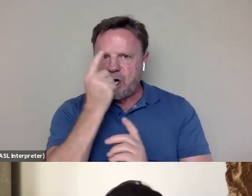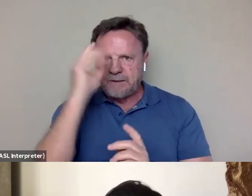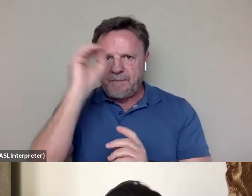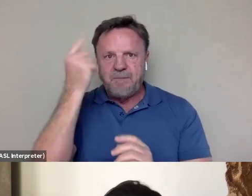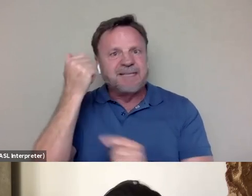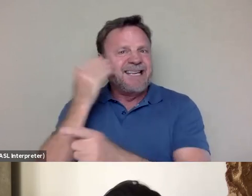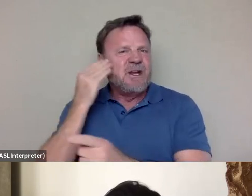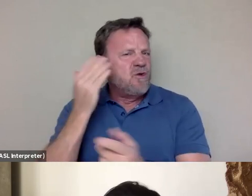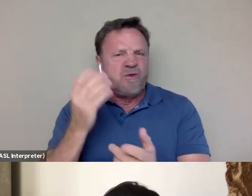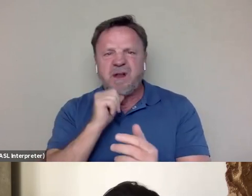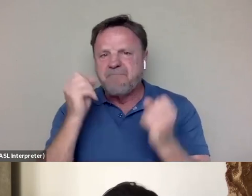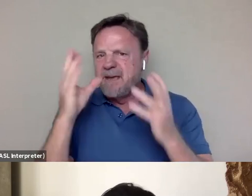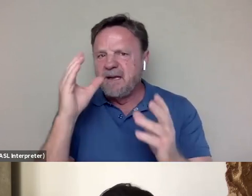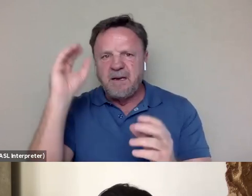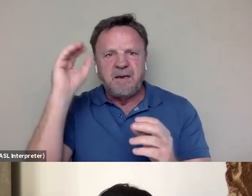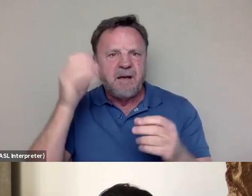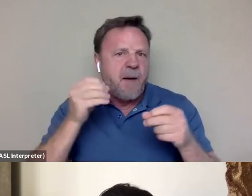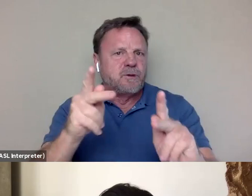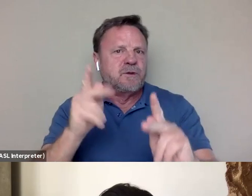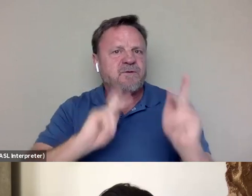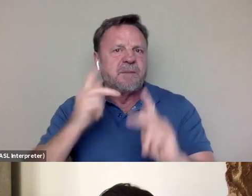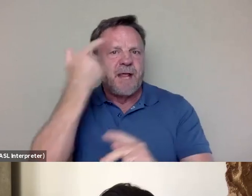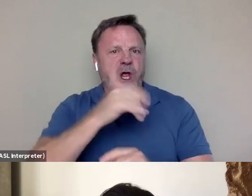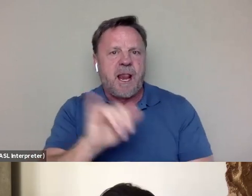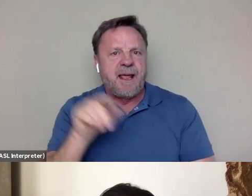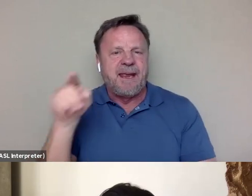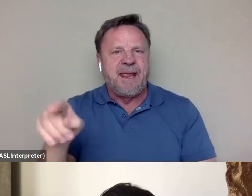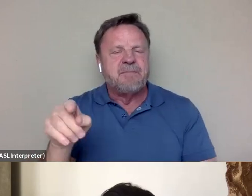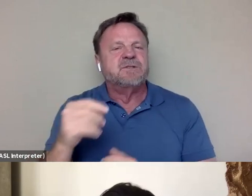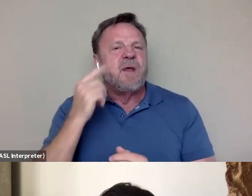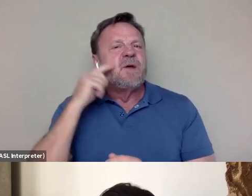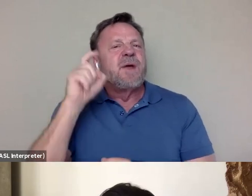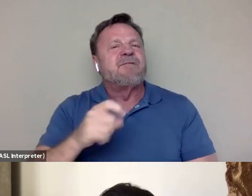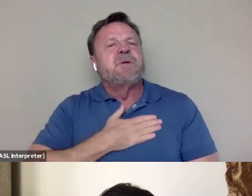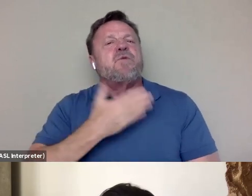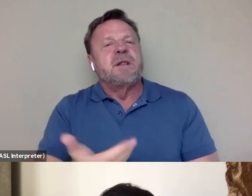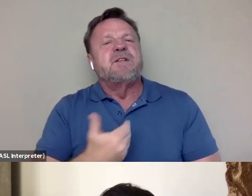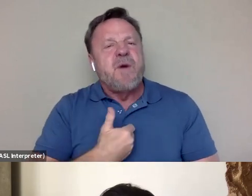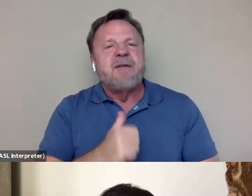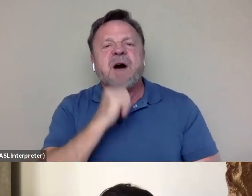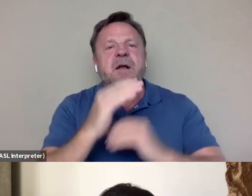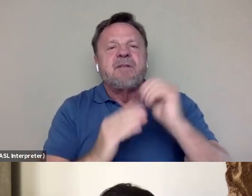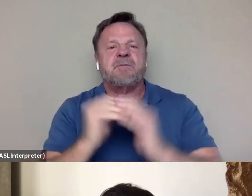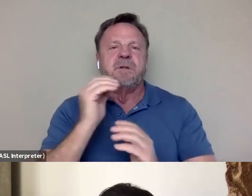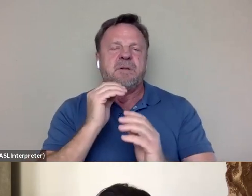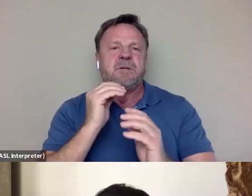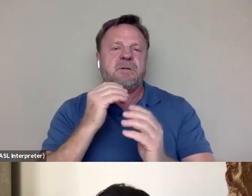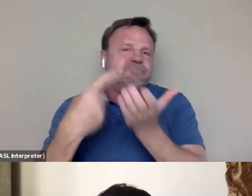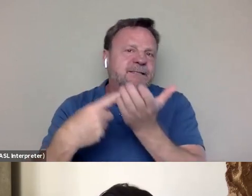for people who look like him. I think we need to again, be willing to have uncomfortable conversations and open up.